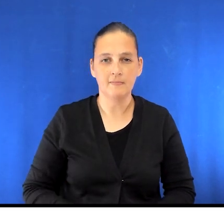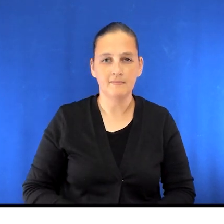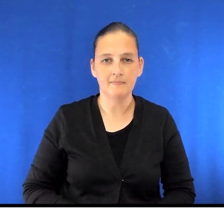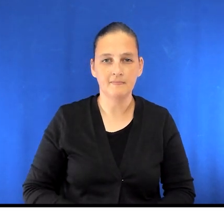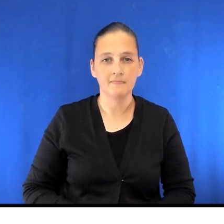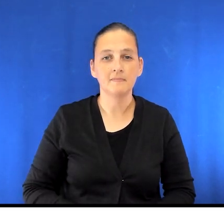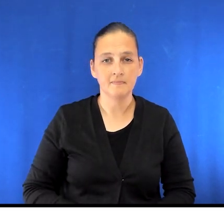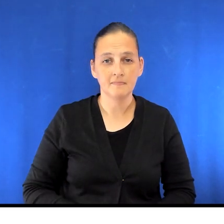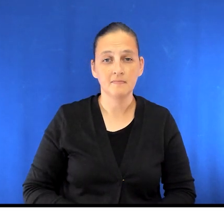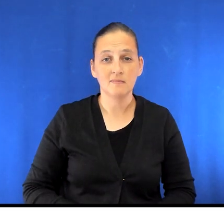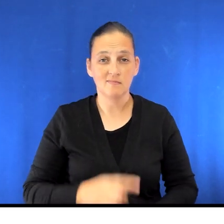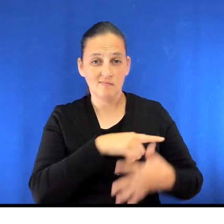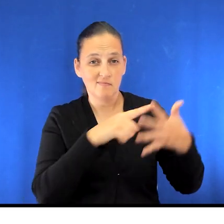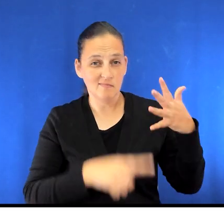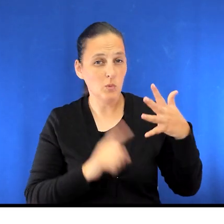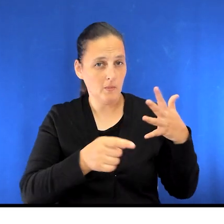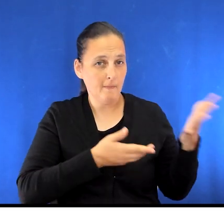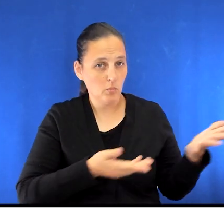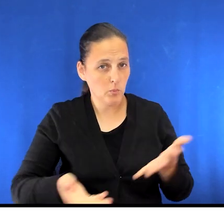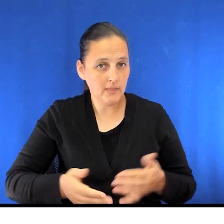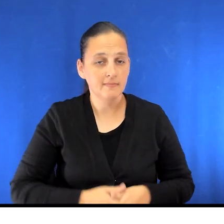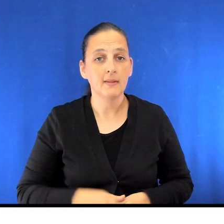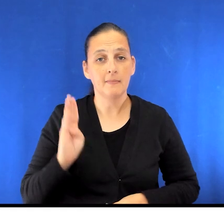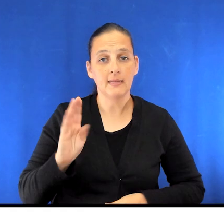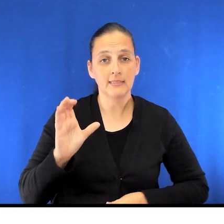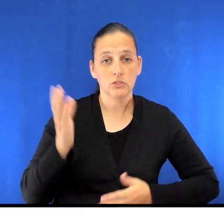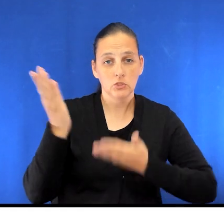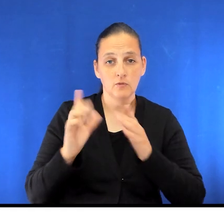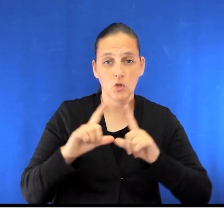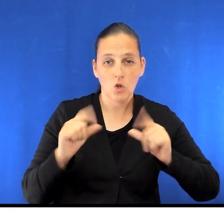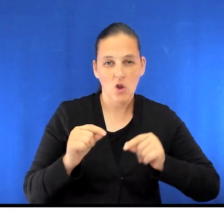Please bring these items to hospital: BC Services Card/Care Card.